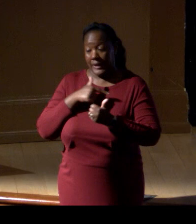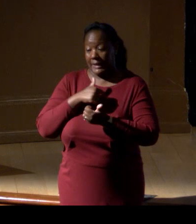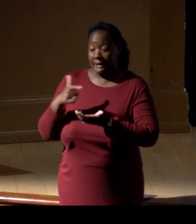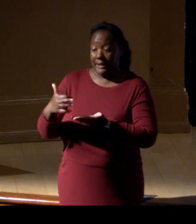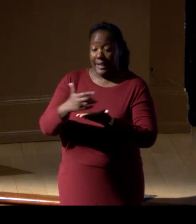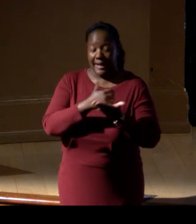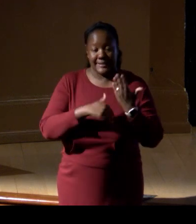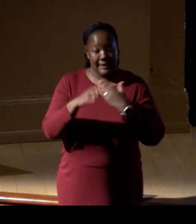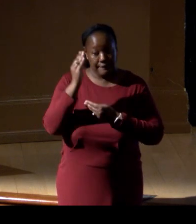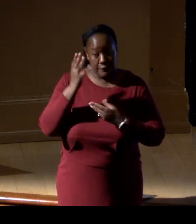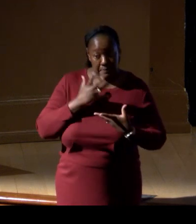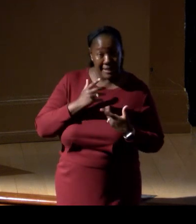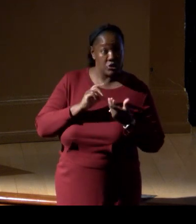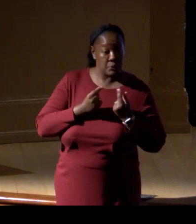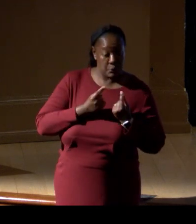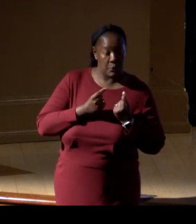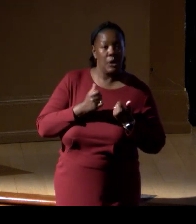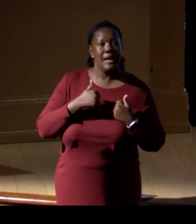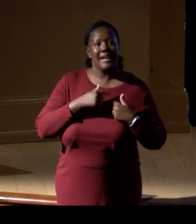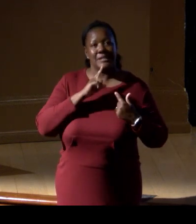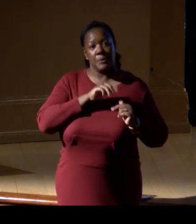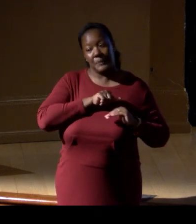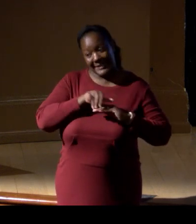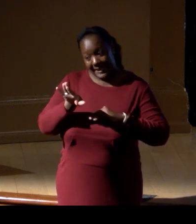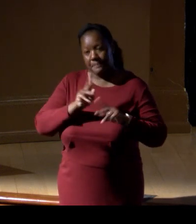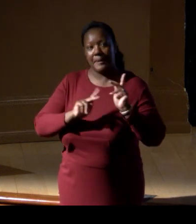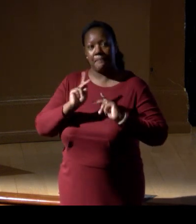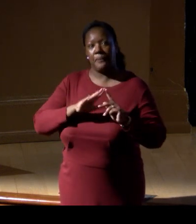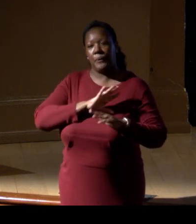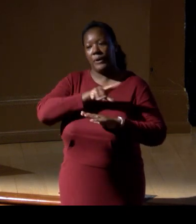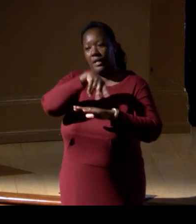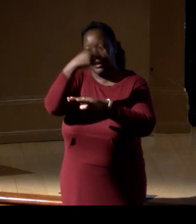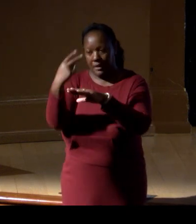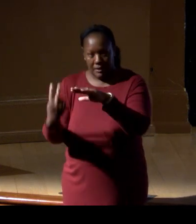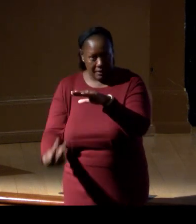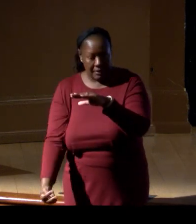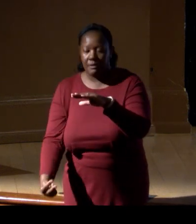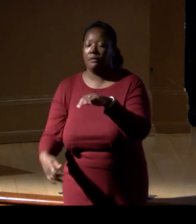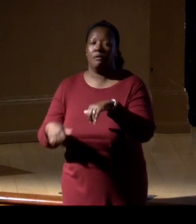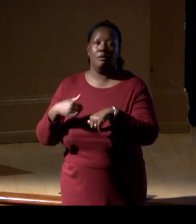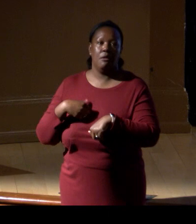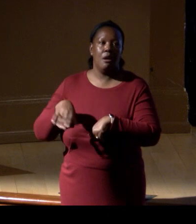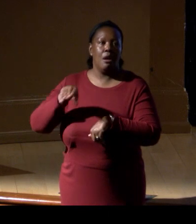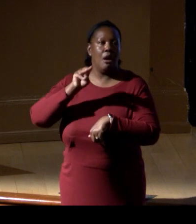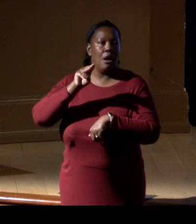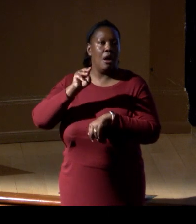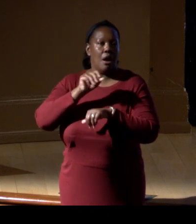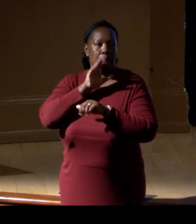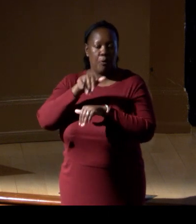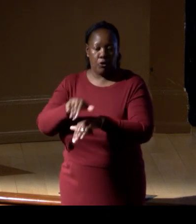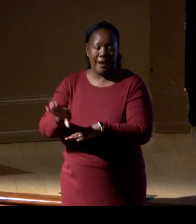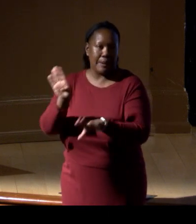was getting a bunch of people in the water, avid divers, marine biologists, and counting and collecting, right?